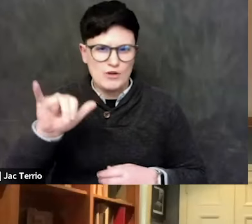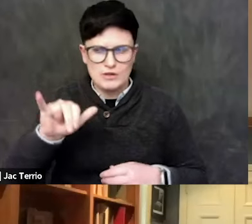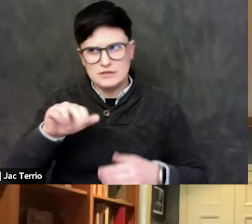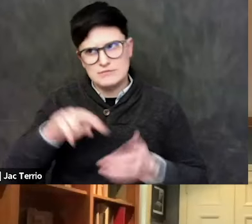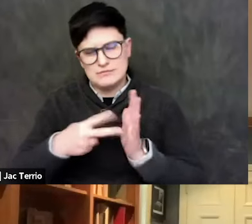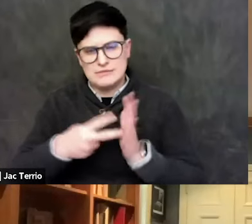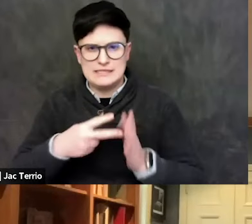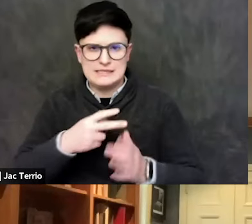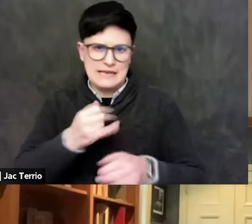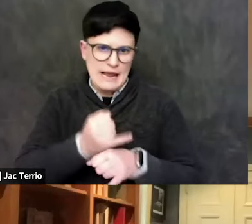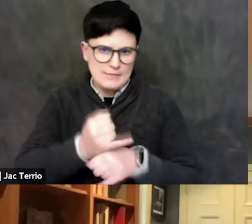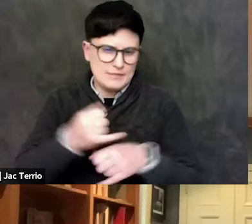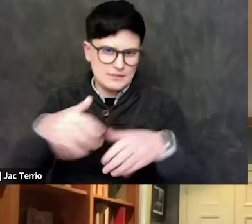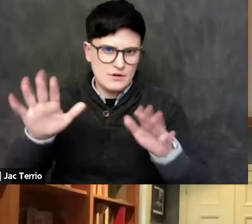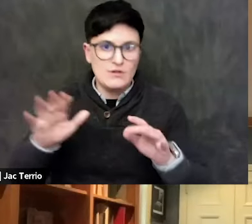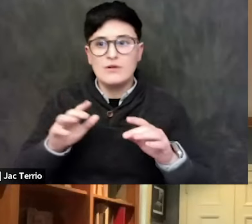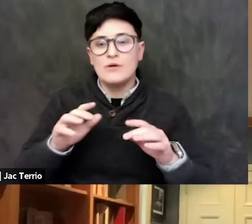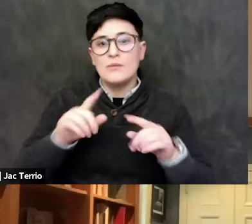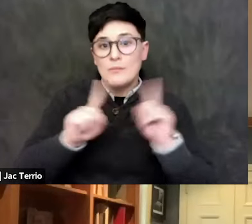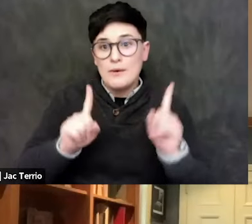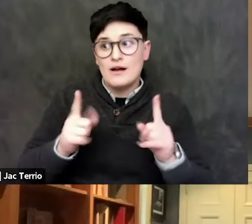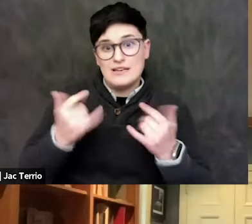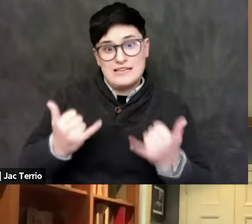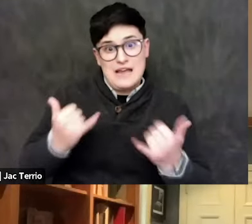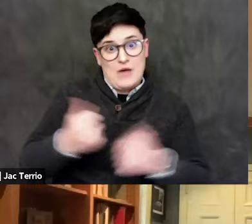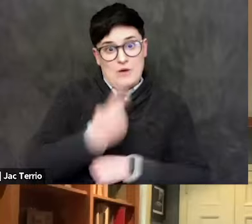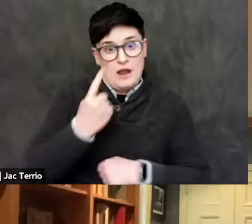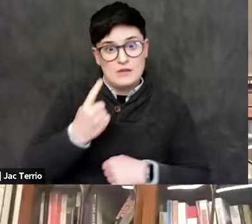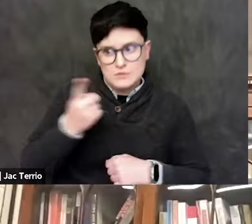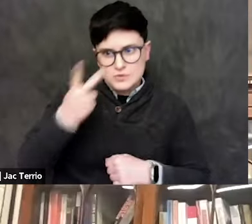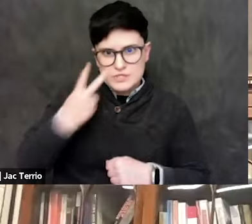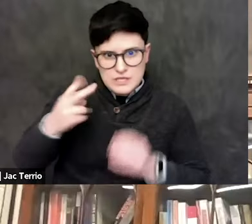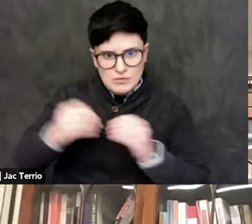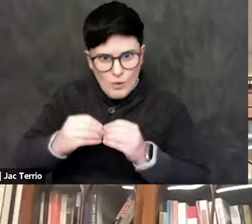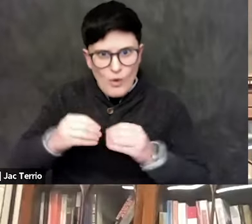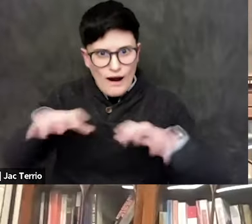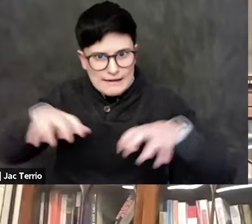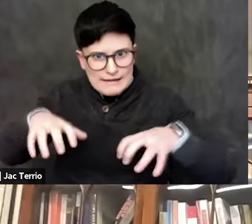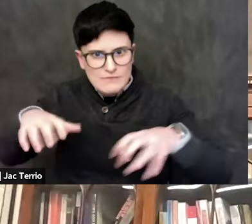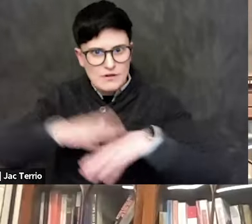now is students are very much on campus and organizing around this. So on that question,